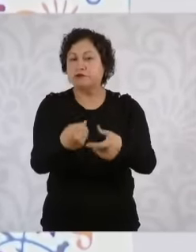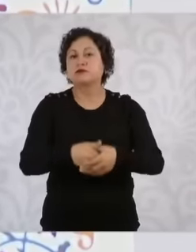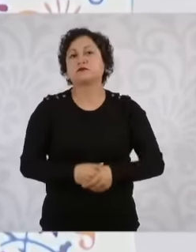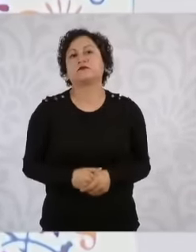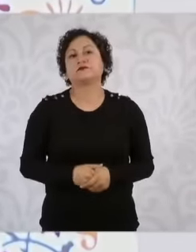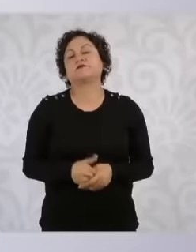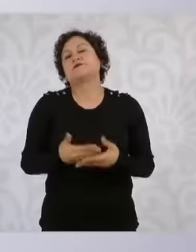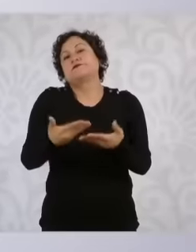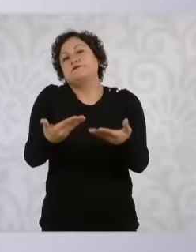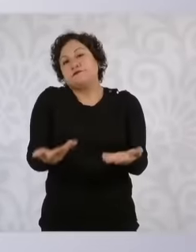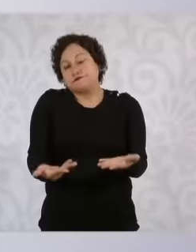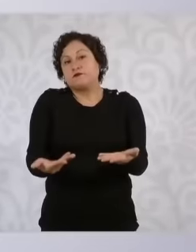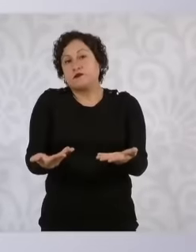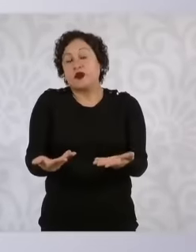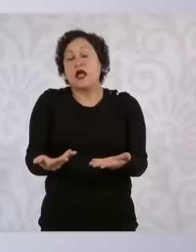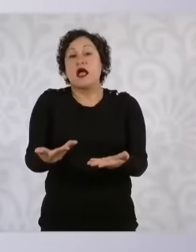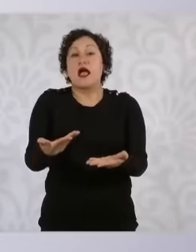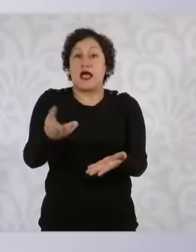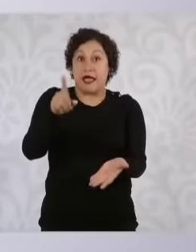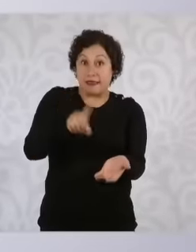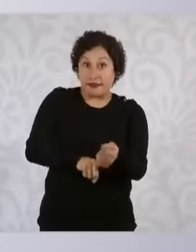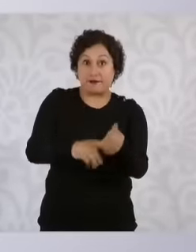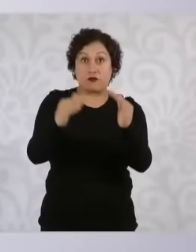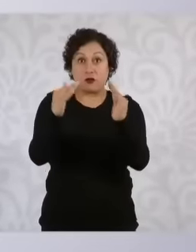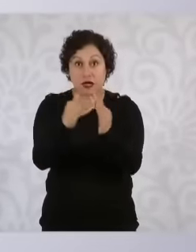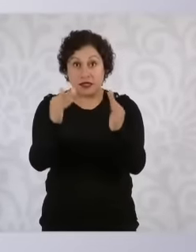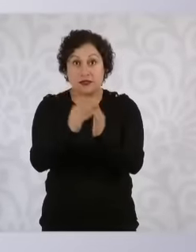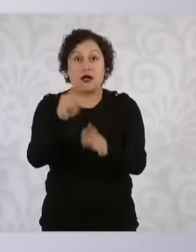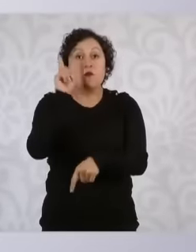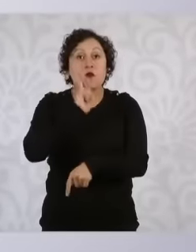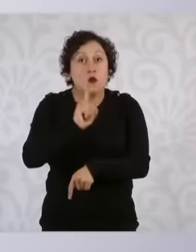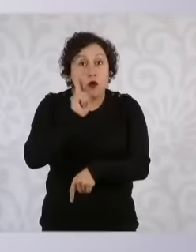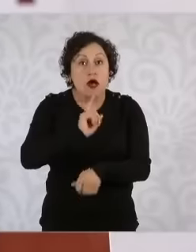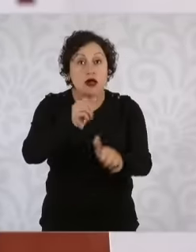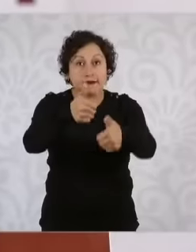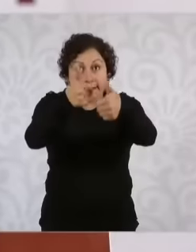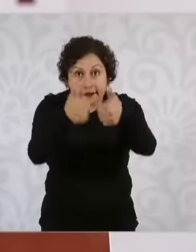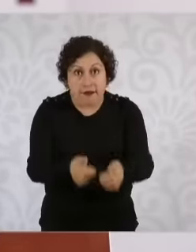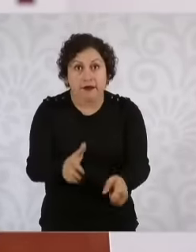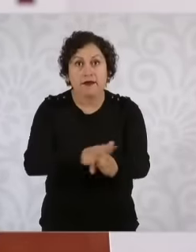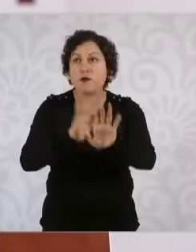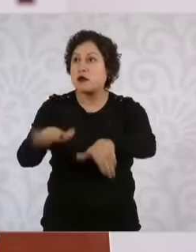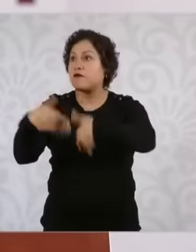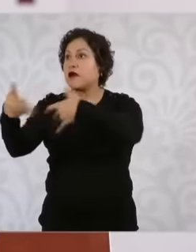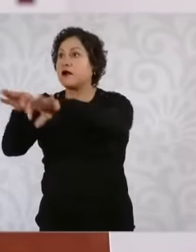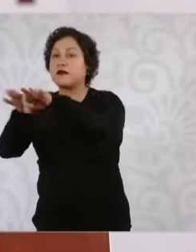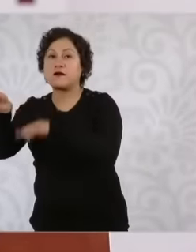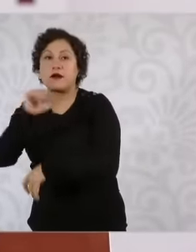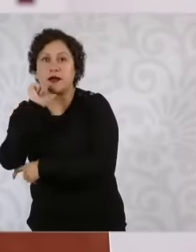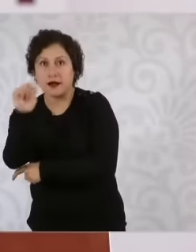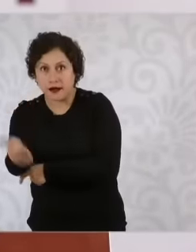who do not work outside the home, well, no. They have economic autonomy so they depend